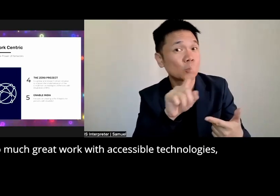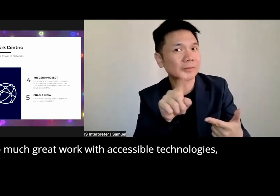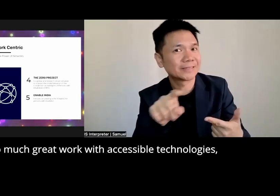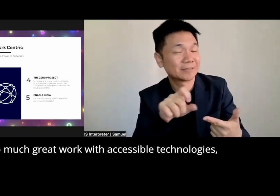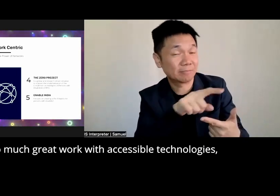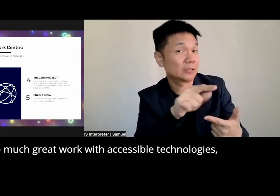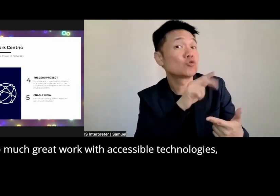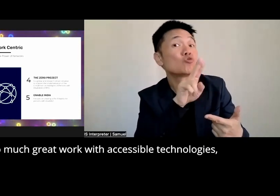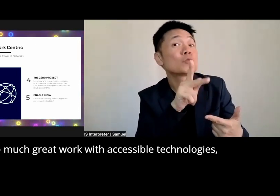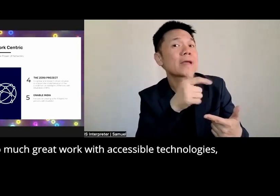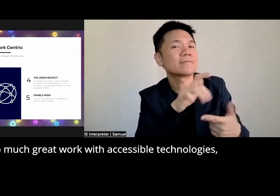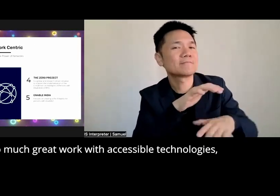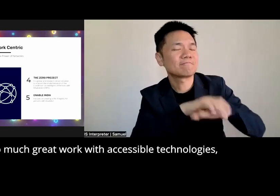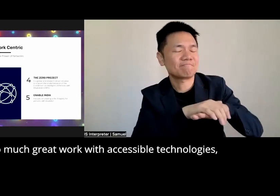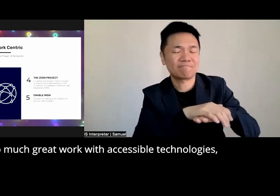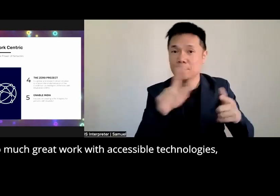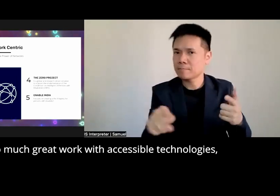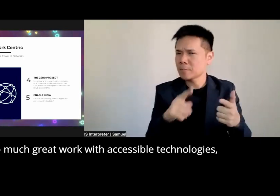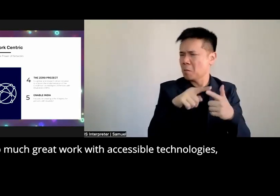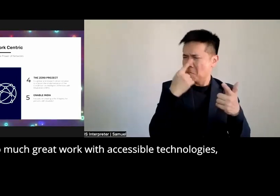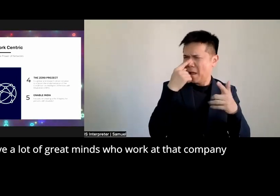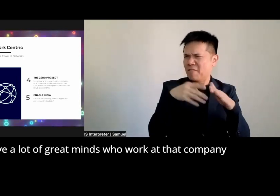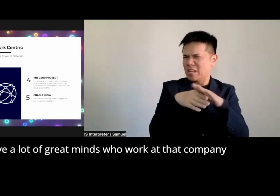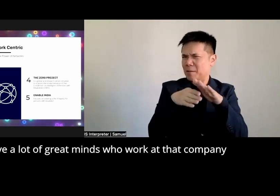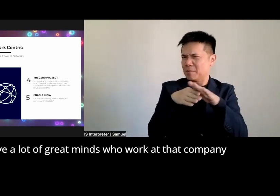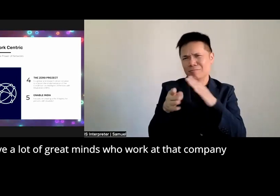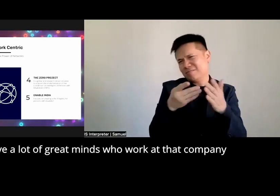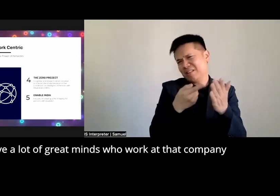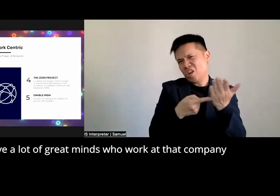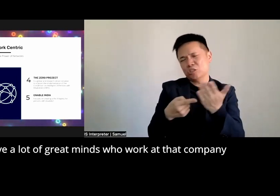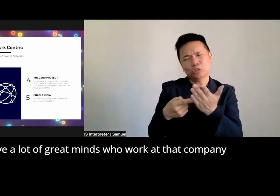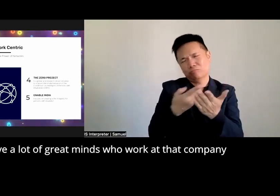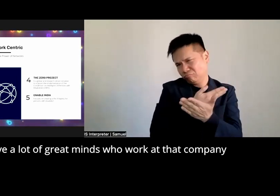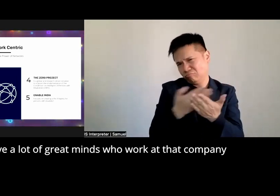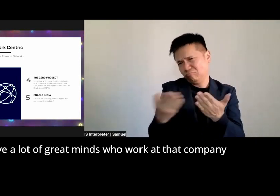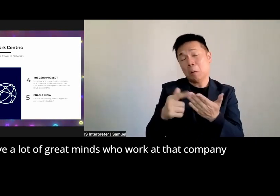so much great work with accessible Technologies and they have a lot of great minds who work at